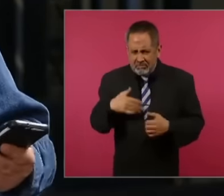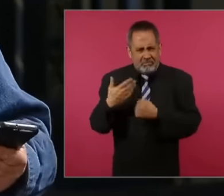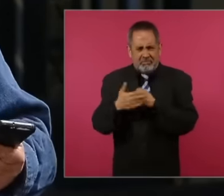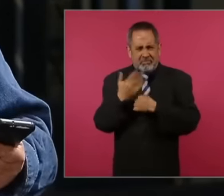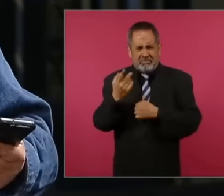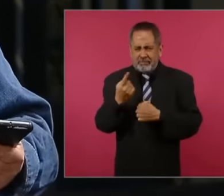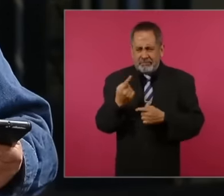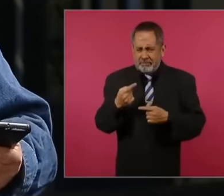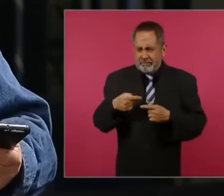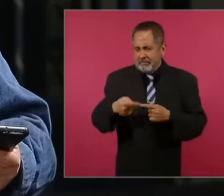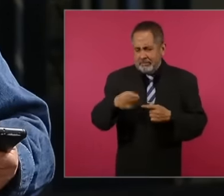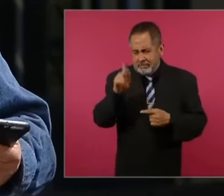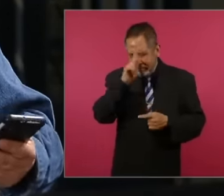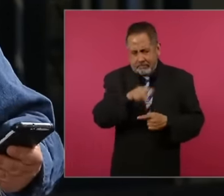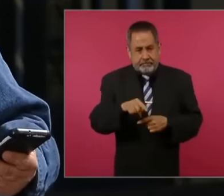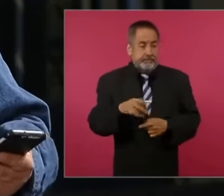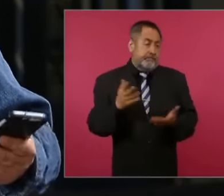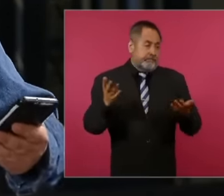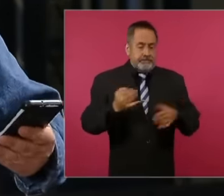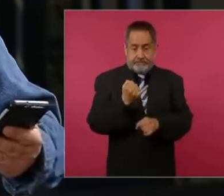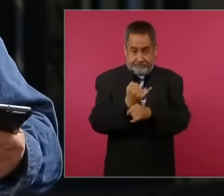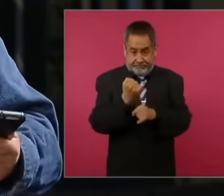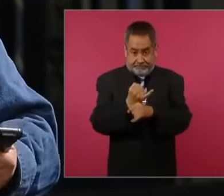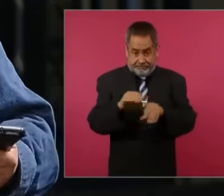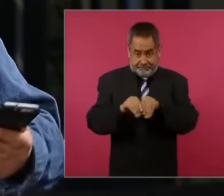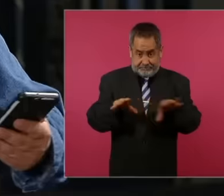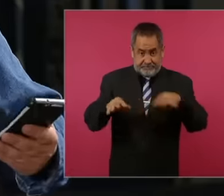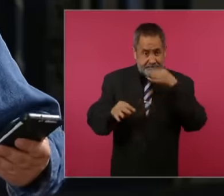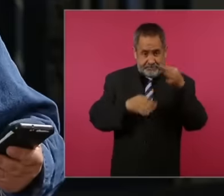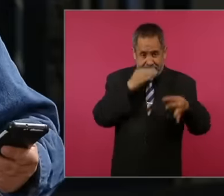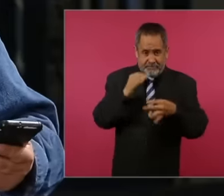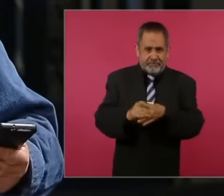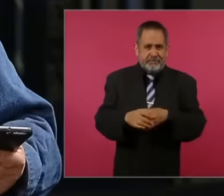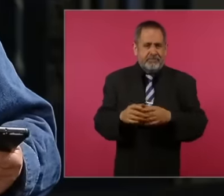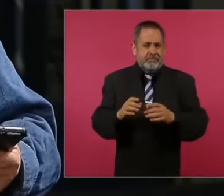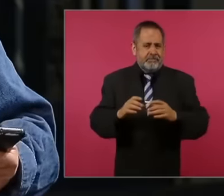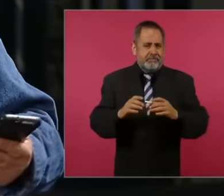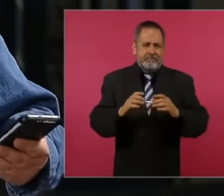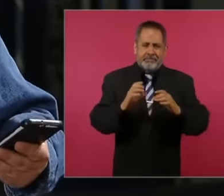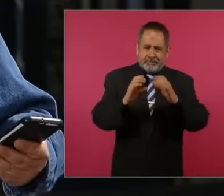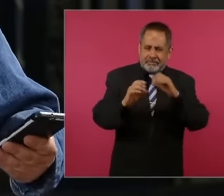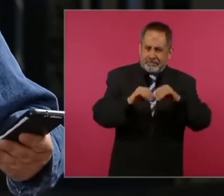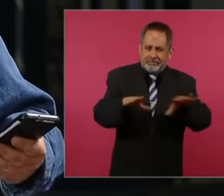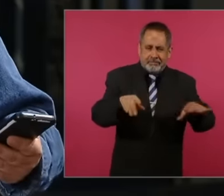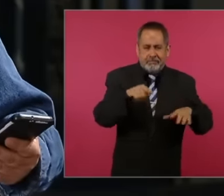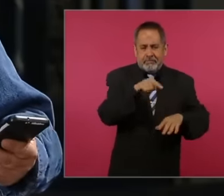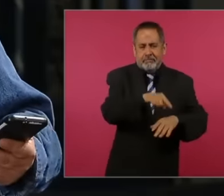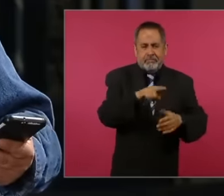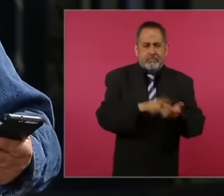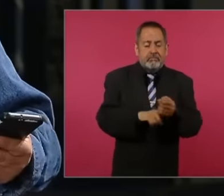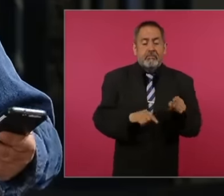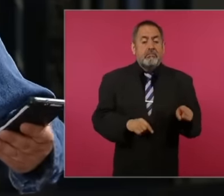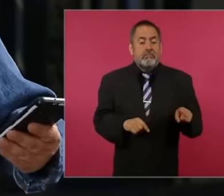it is circulating on social networks in chats in all types of groups because even the alleged